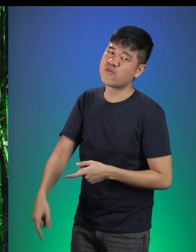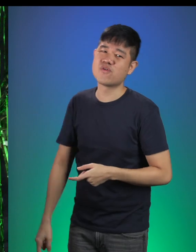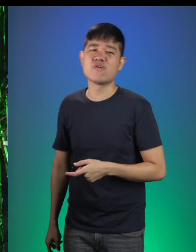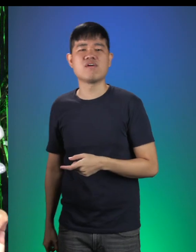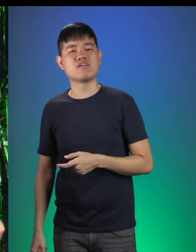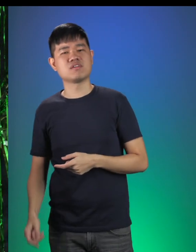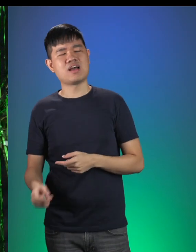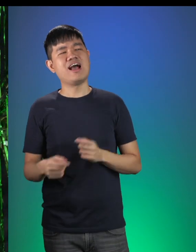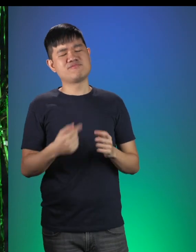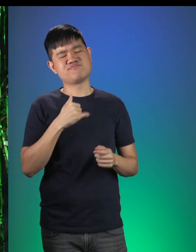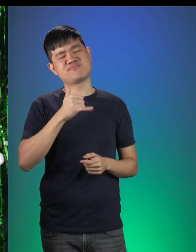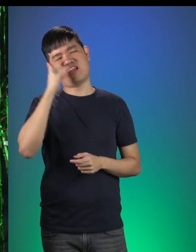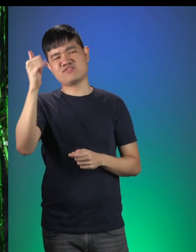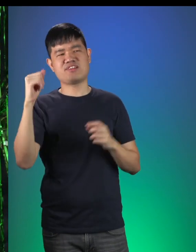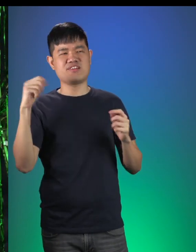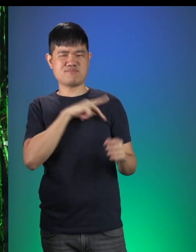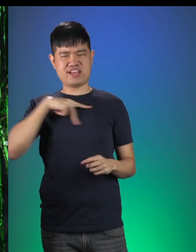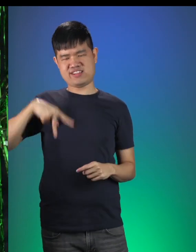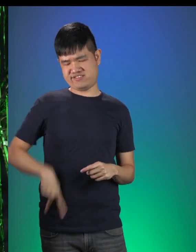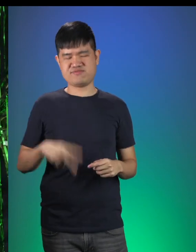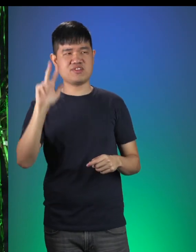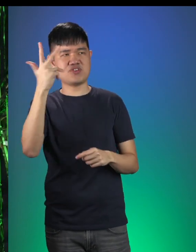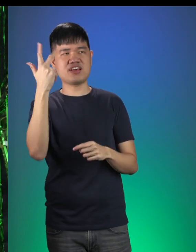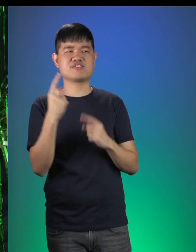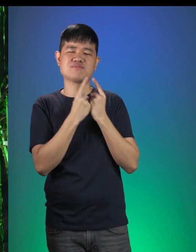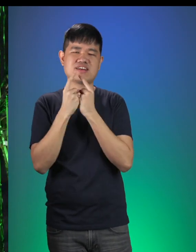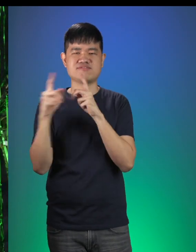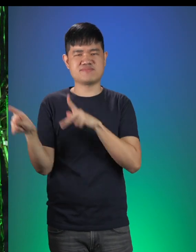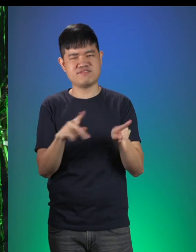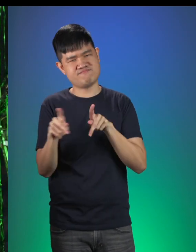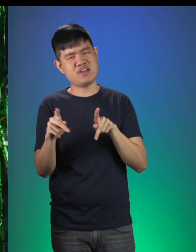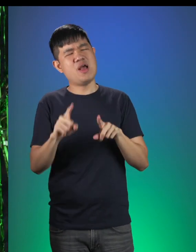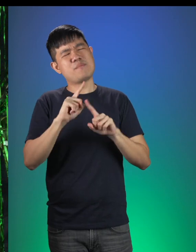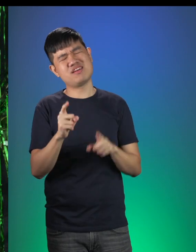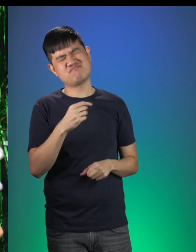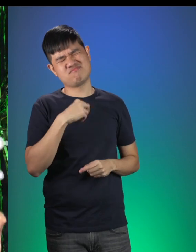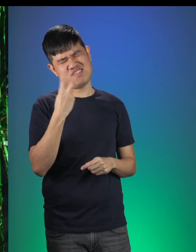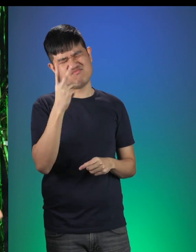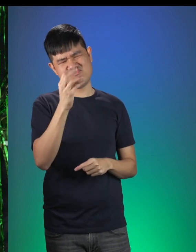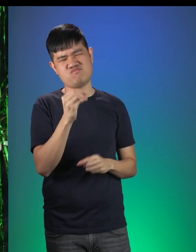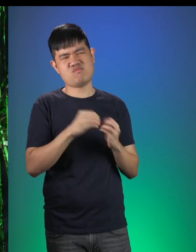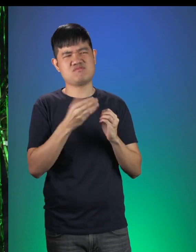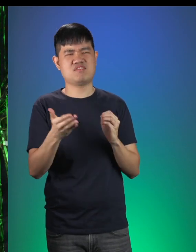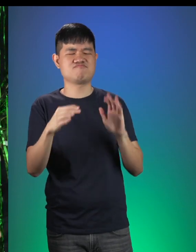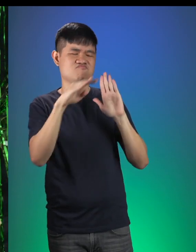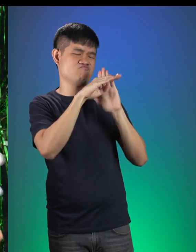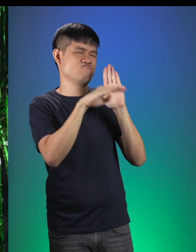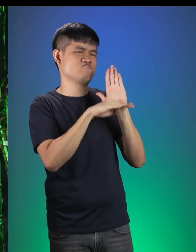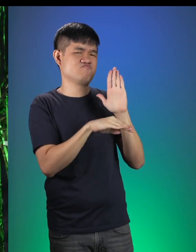Little Red: Well, I was going to The Princess’ 3rd Birthday Party But I still have two more items on my list that I need to find.